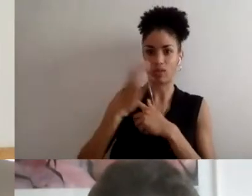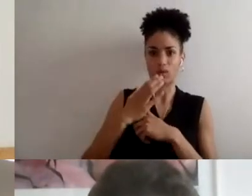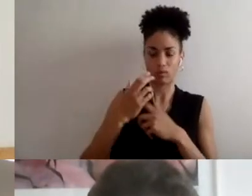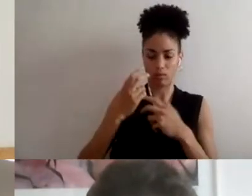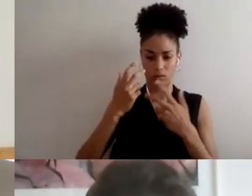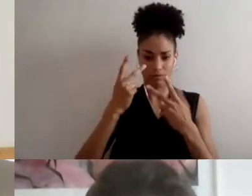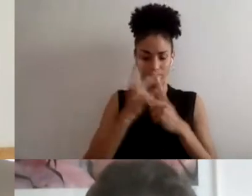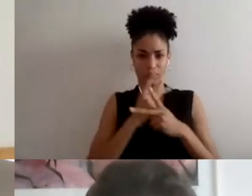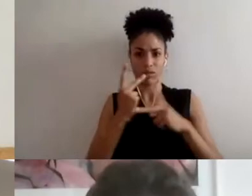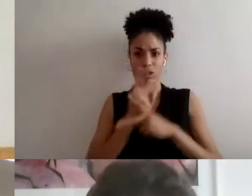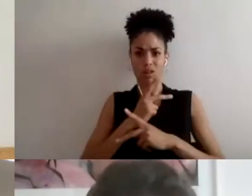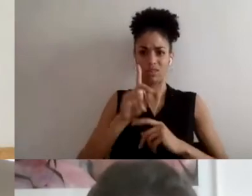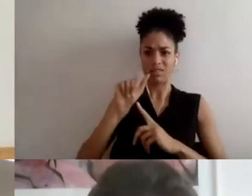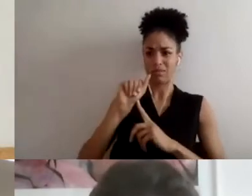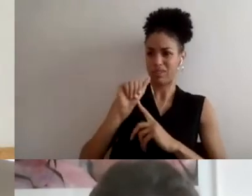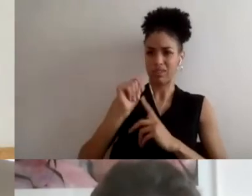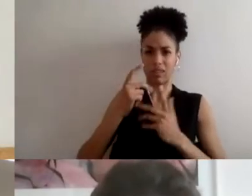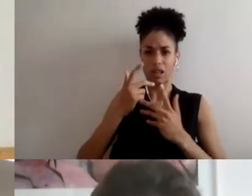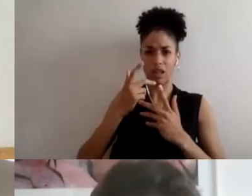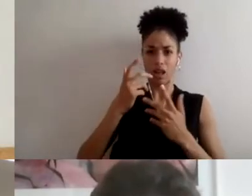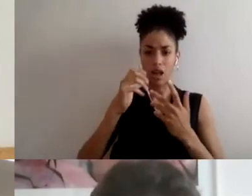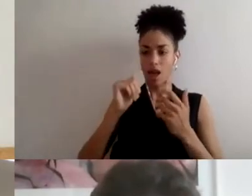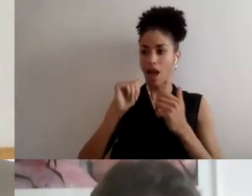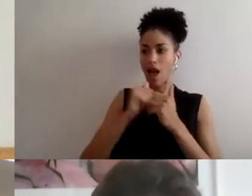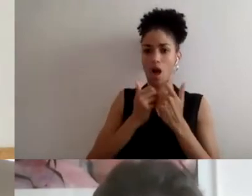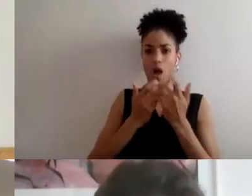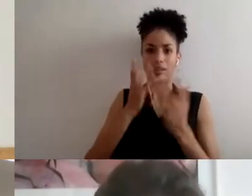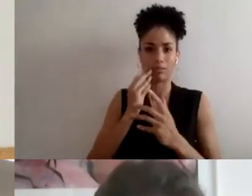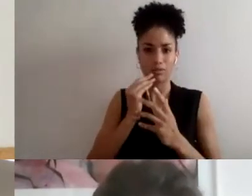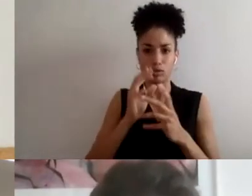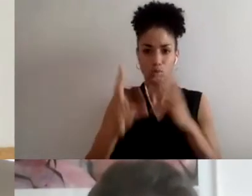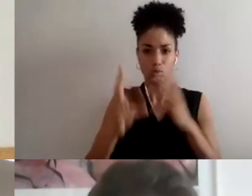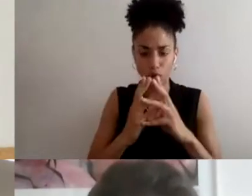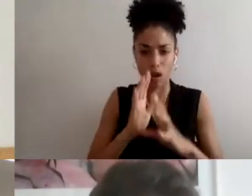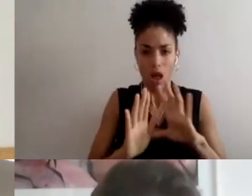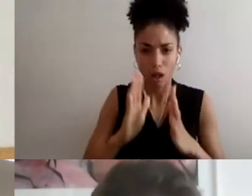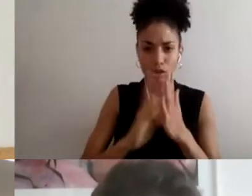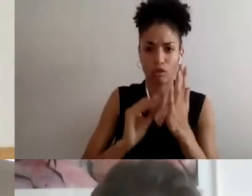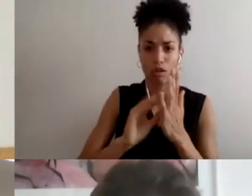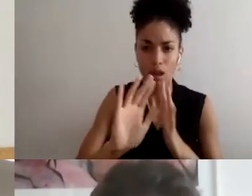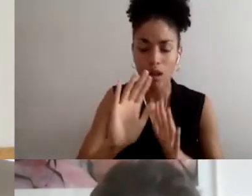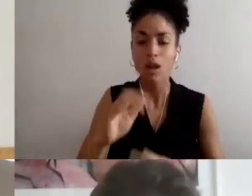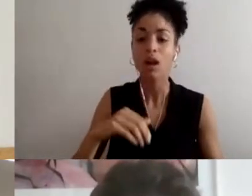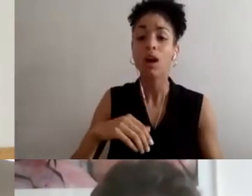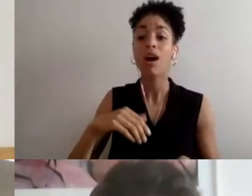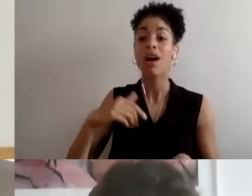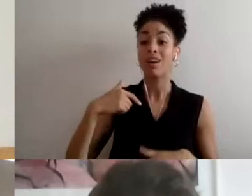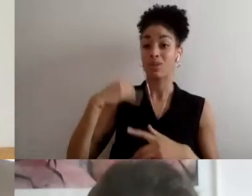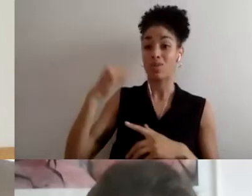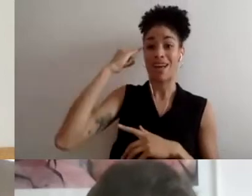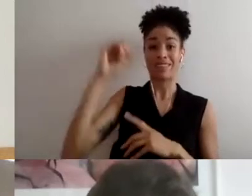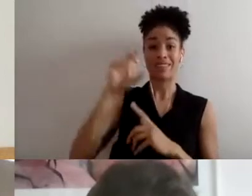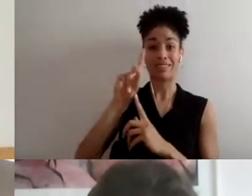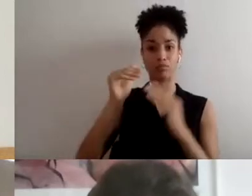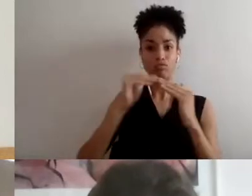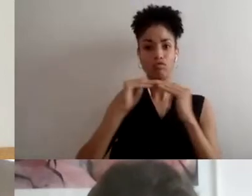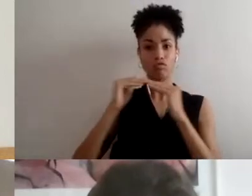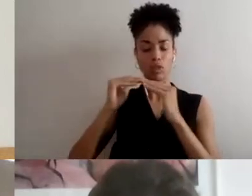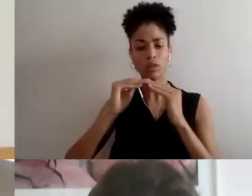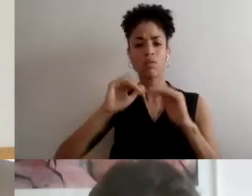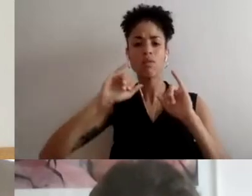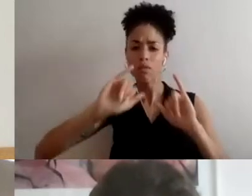in really functional ways. So I think that the idea of disability justice is a